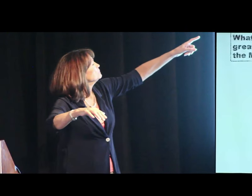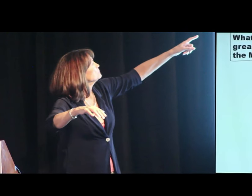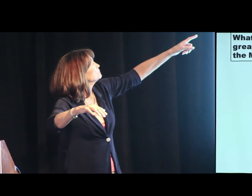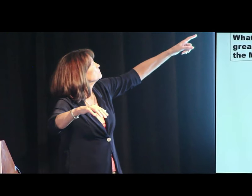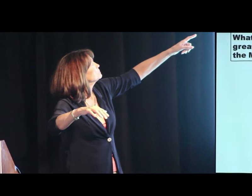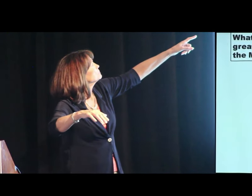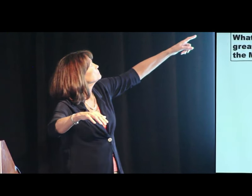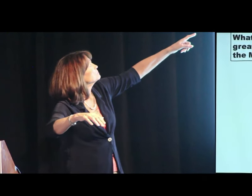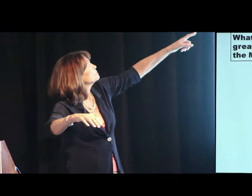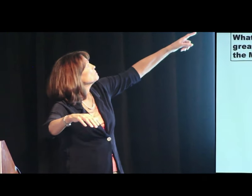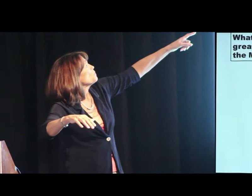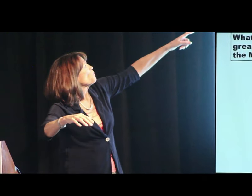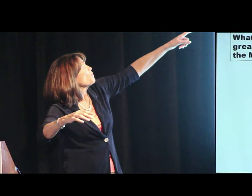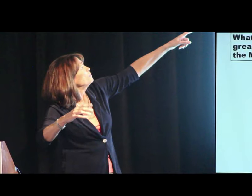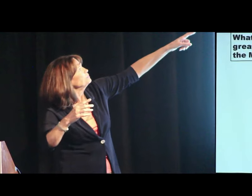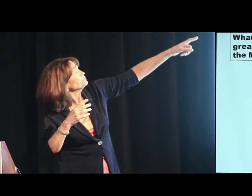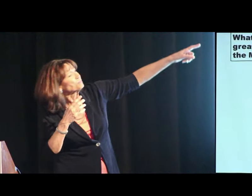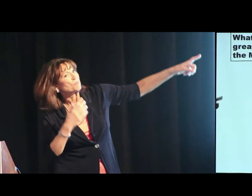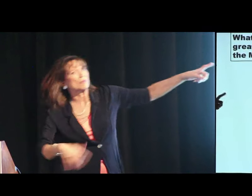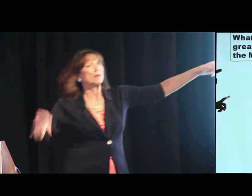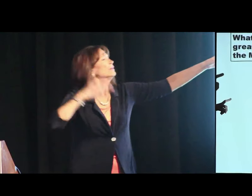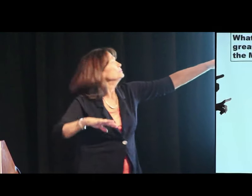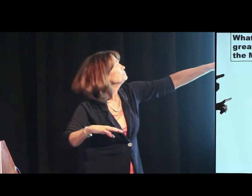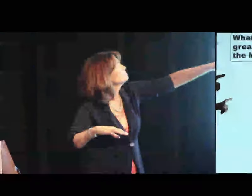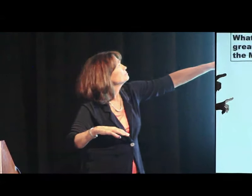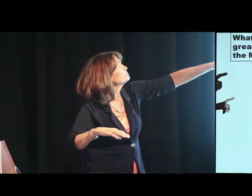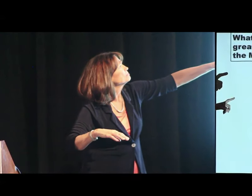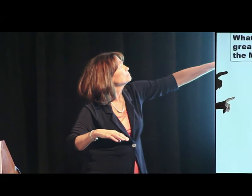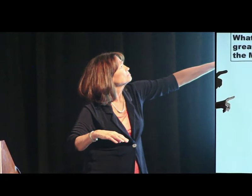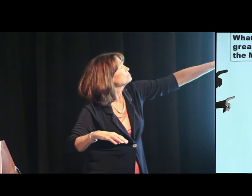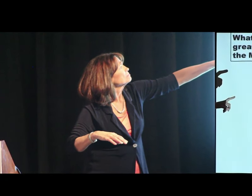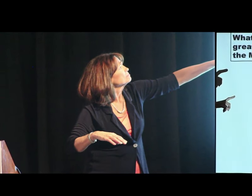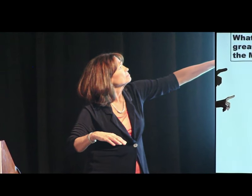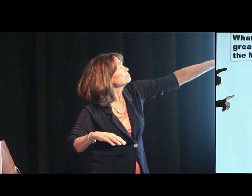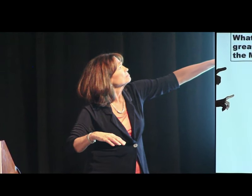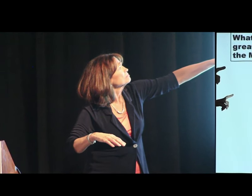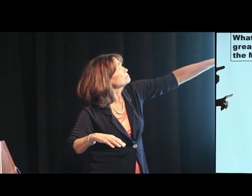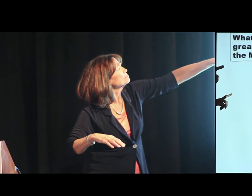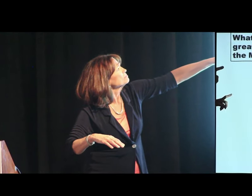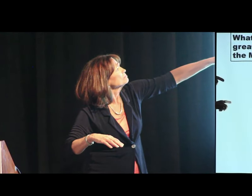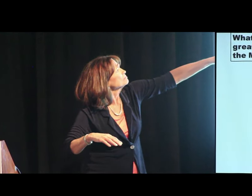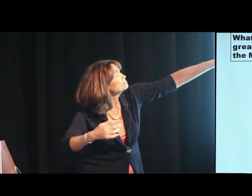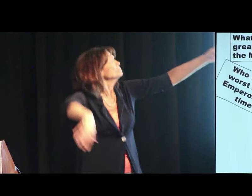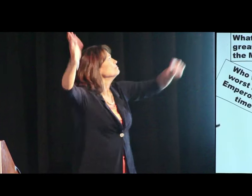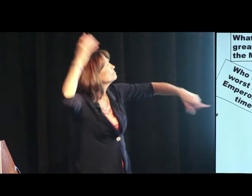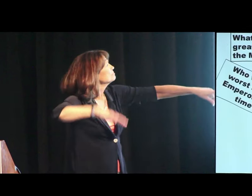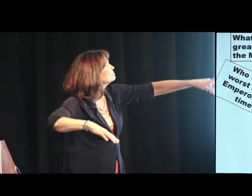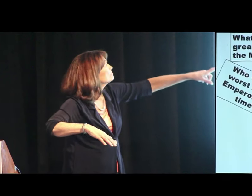Use questions to make them thirsty. Like these.